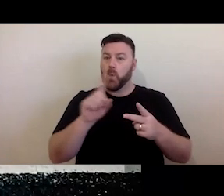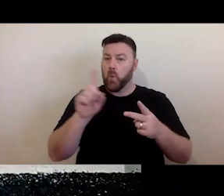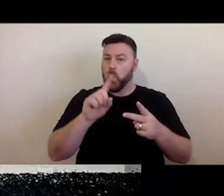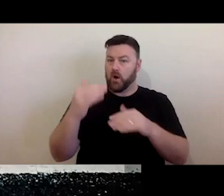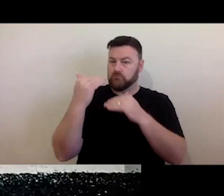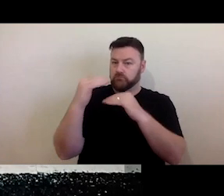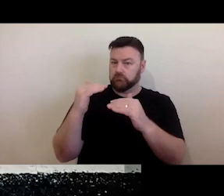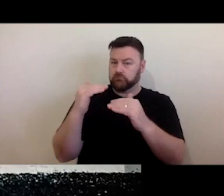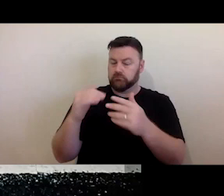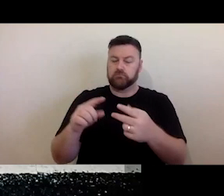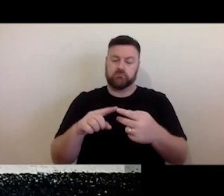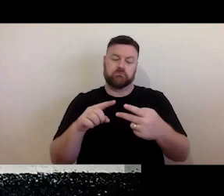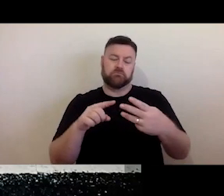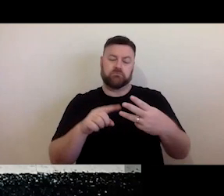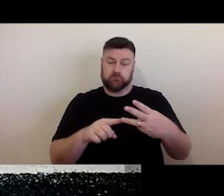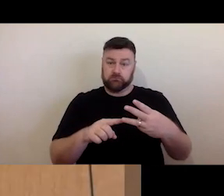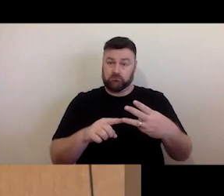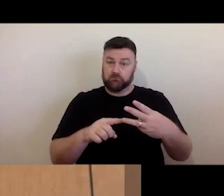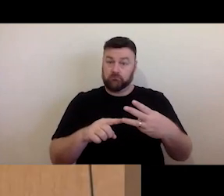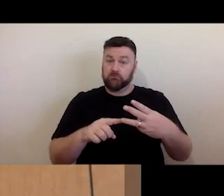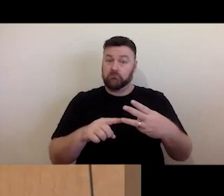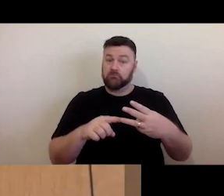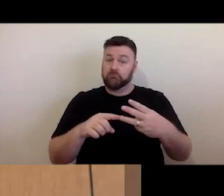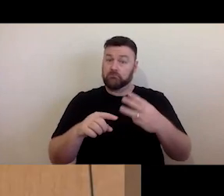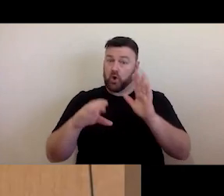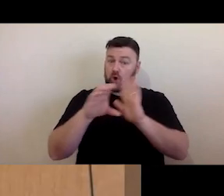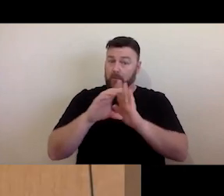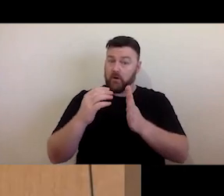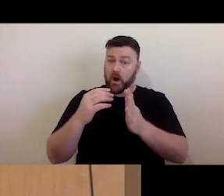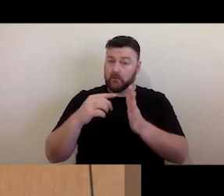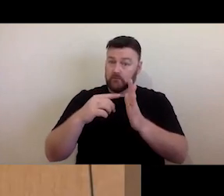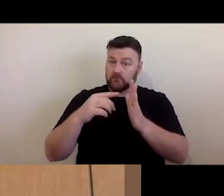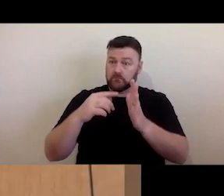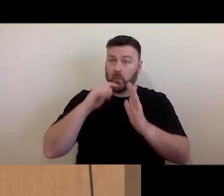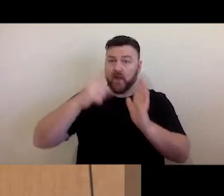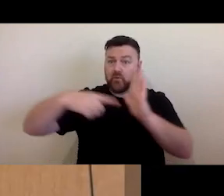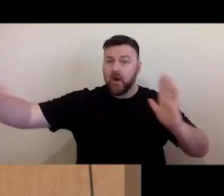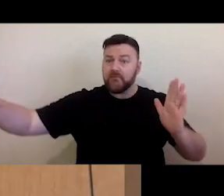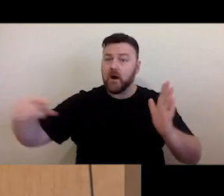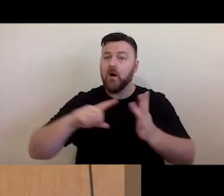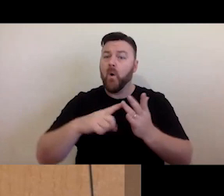how long copyright protection lasts for. I know Susan Derry give an